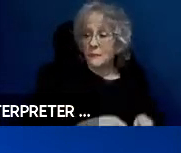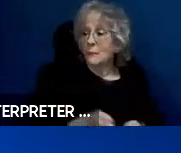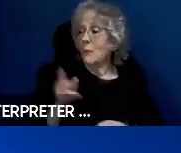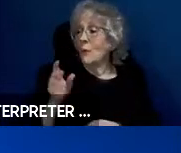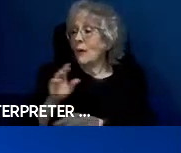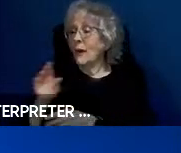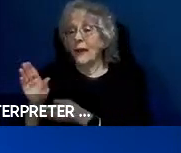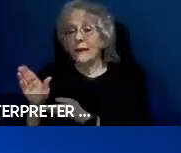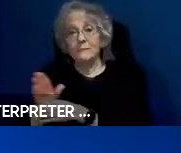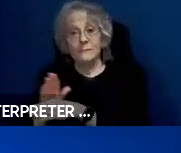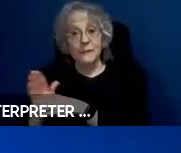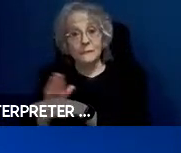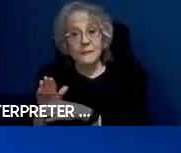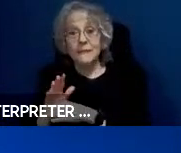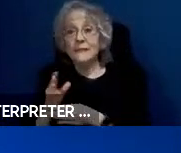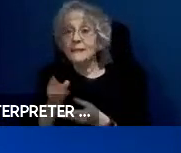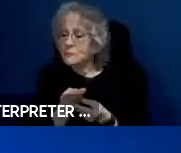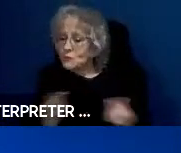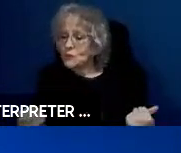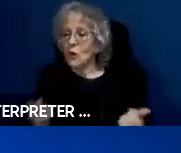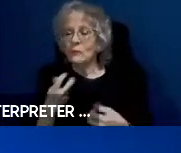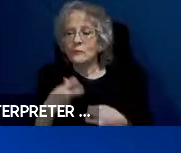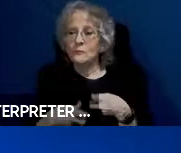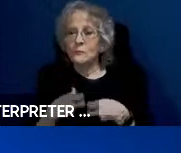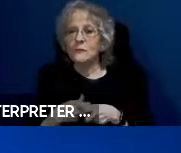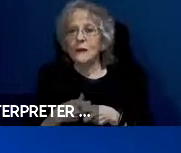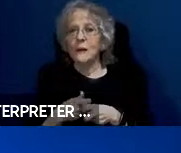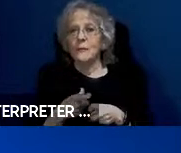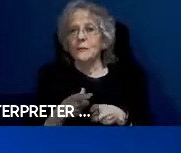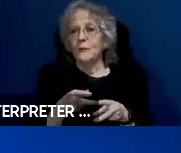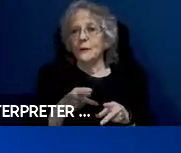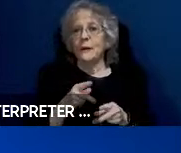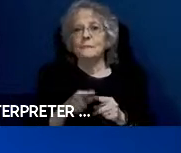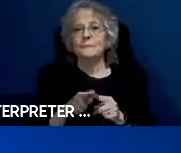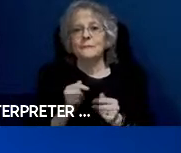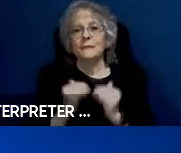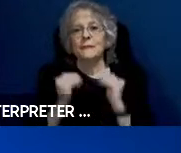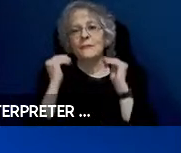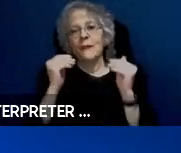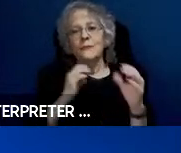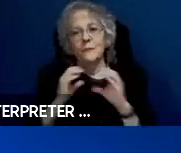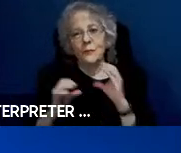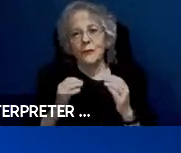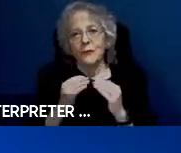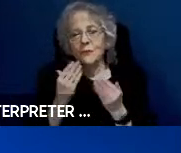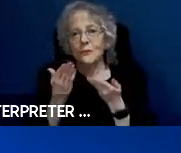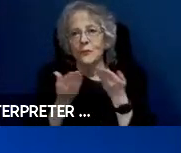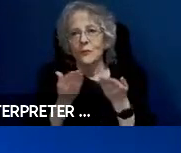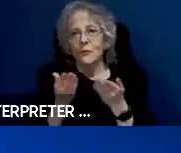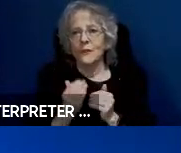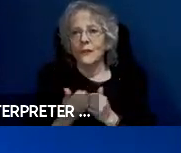and advanced communication services. Mr. Cooper holds a JD from Emery University.